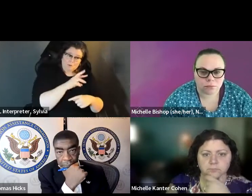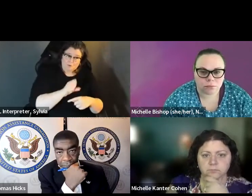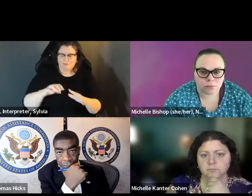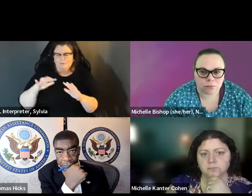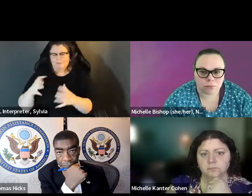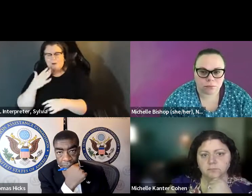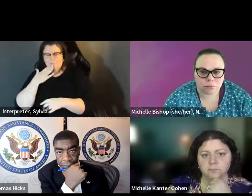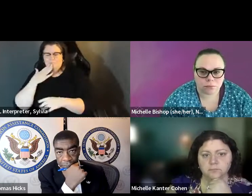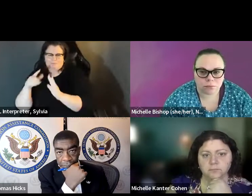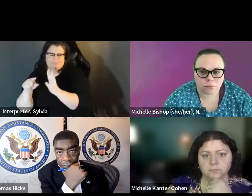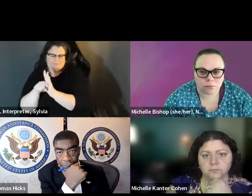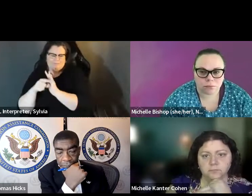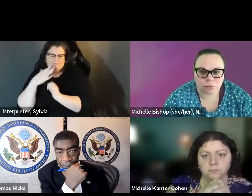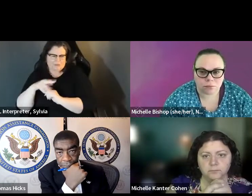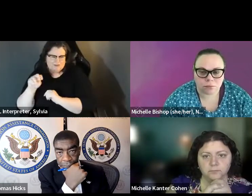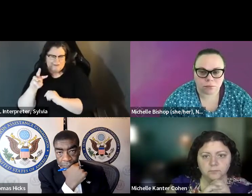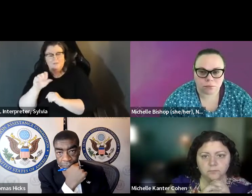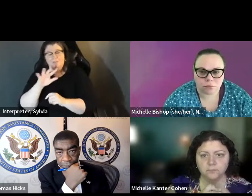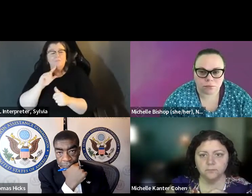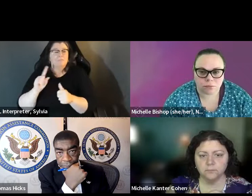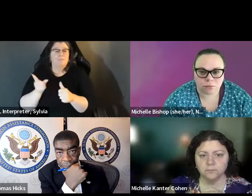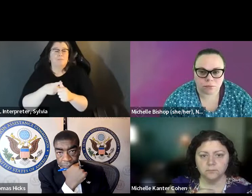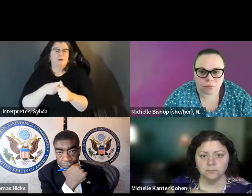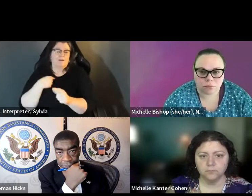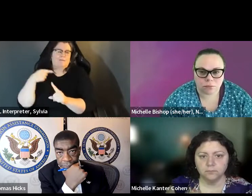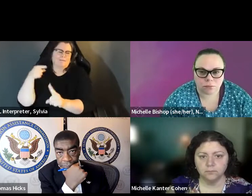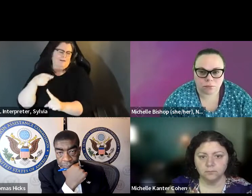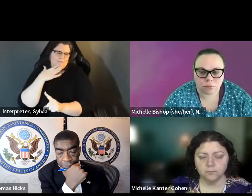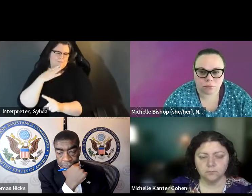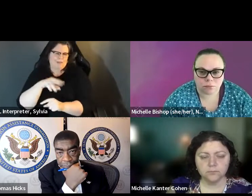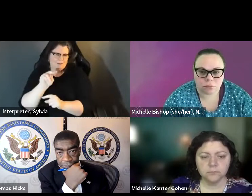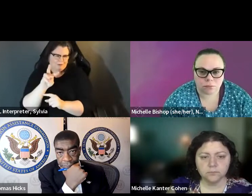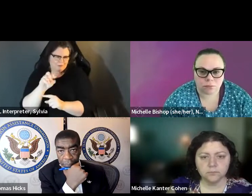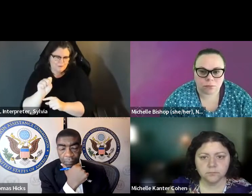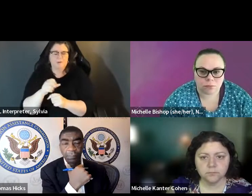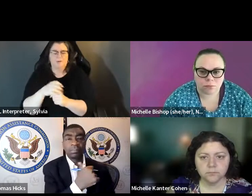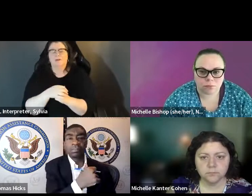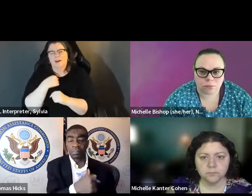I'm gonna start with the and start with the bad news. start with the -- I'm going to start with the bad news. for first bit bad news is, and I I think most of us realize this.